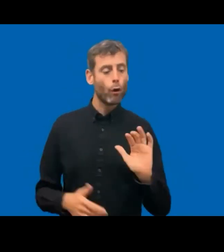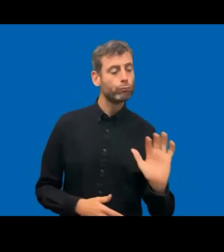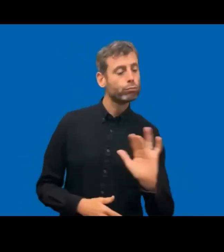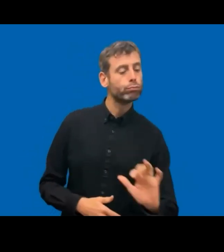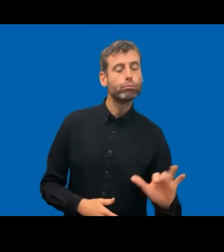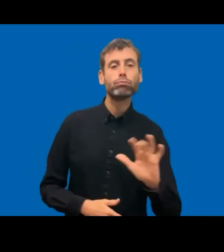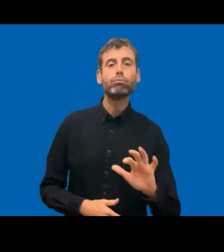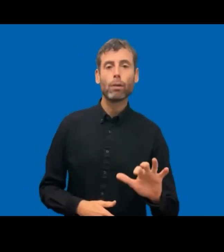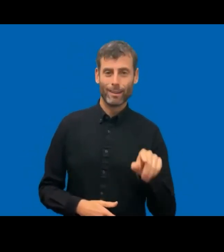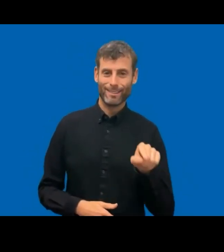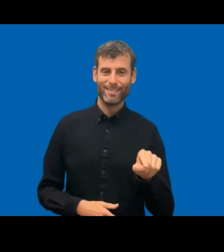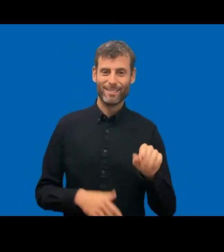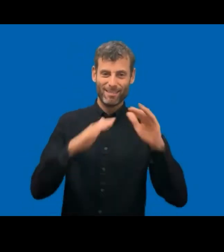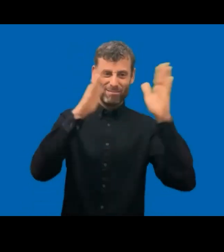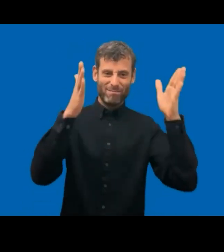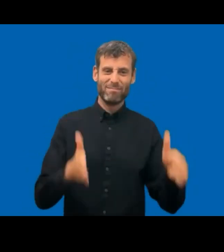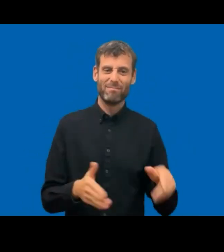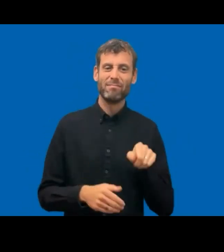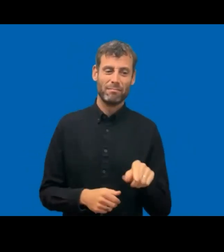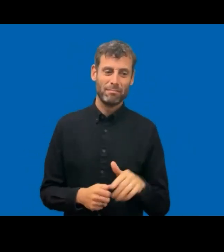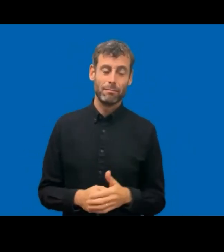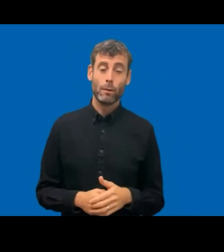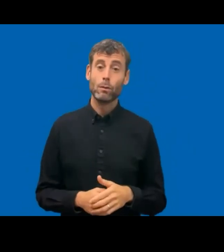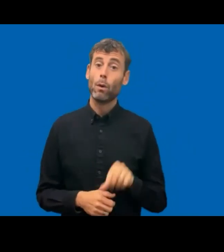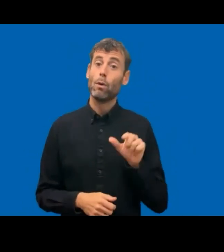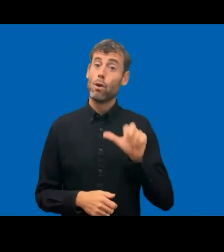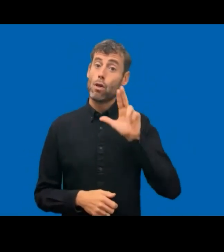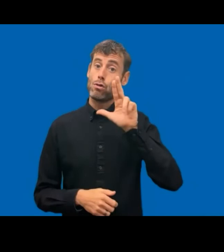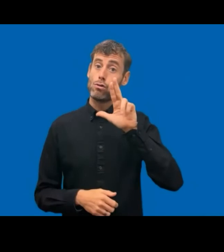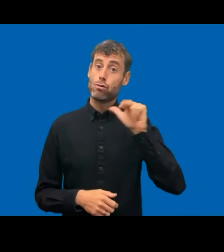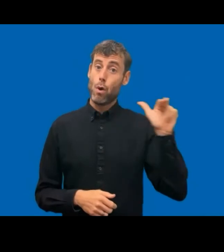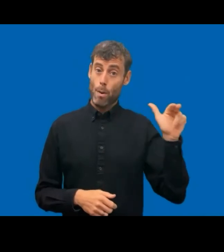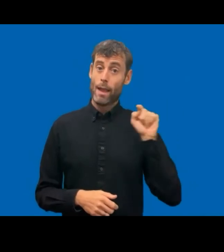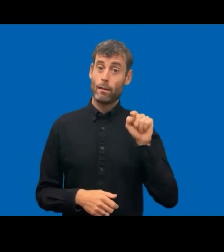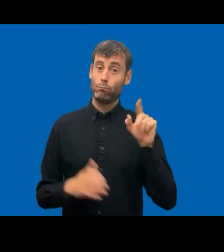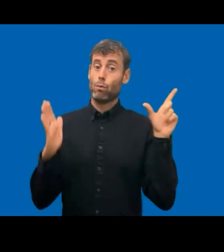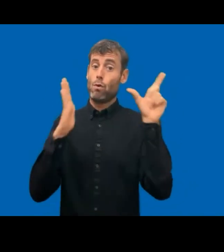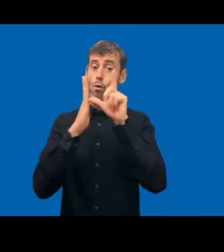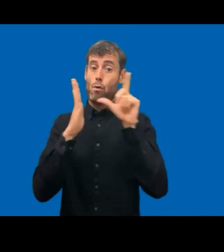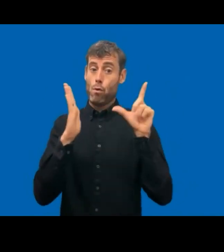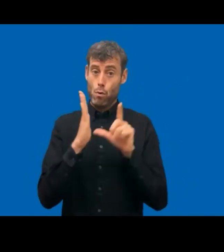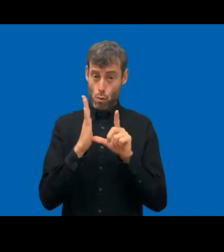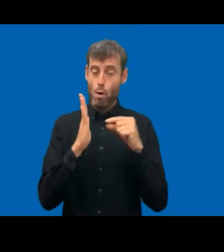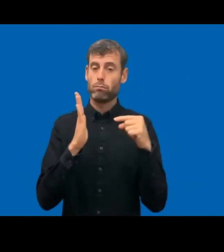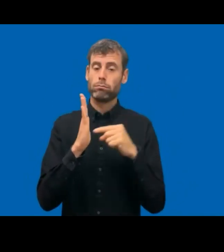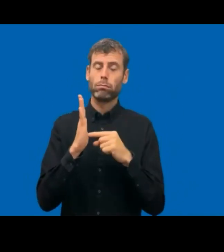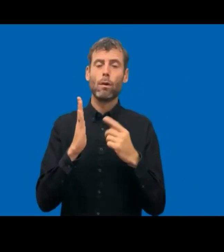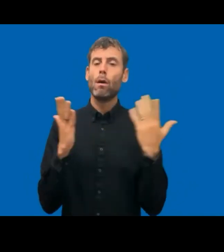In Norway, the regulation are put in place for both private and public sector, and also